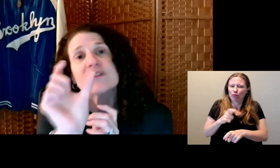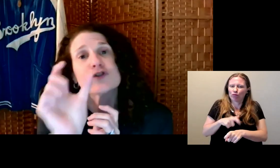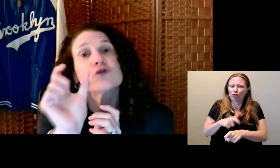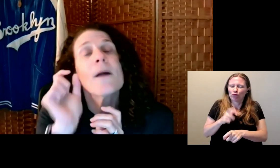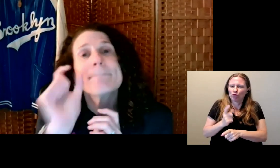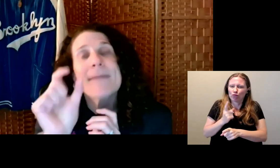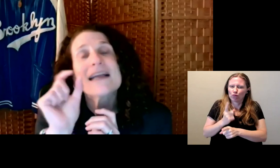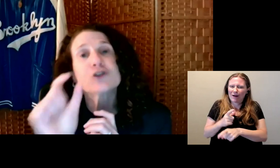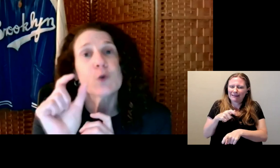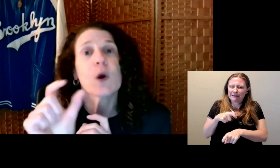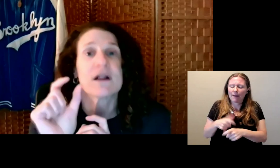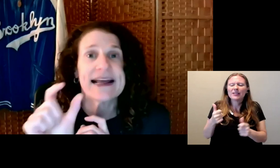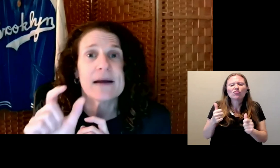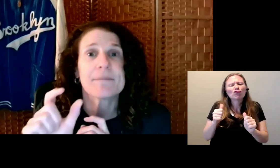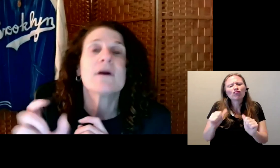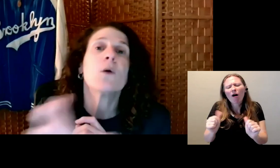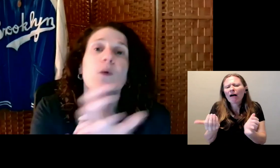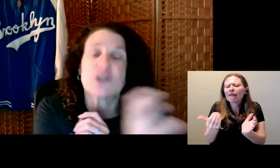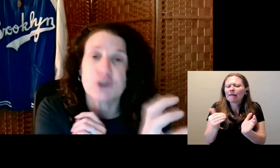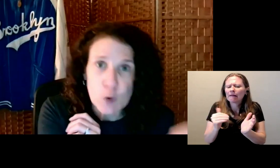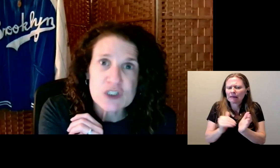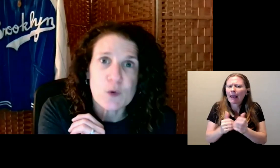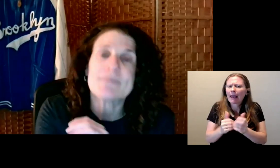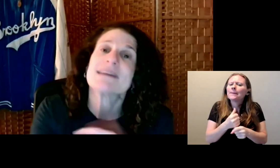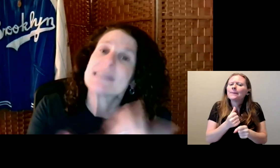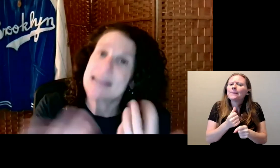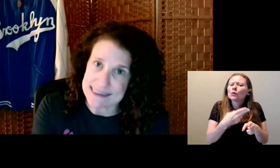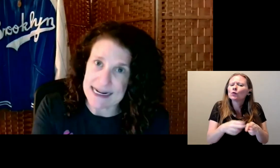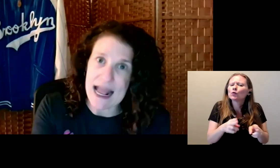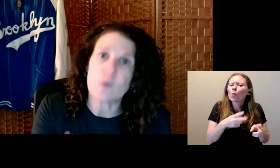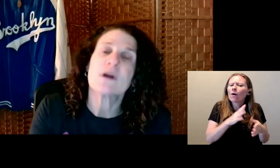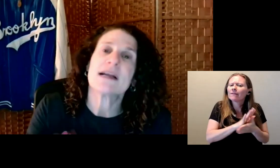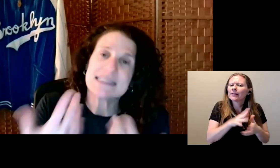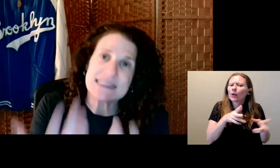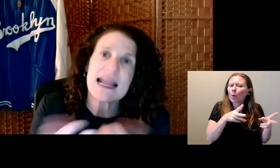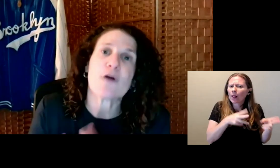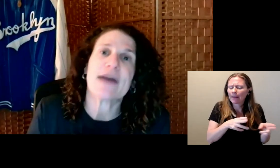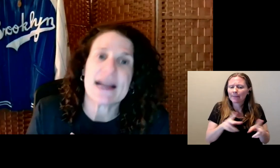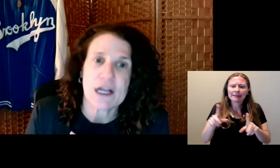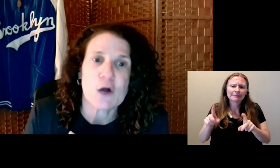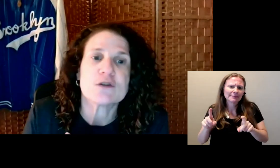Make a short clip. With a short script. And test it out. And see how that goes. Okay.